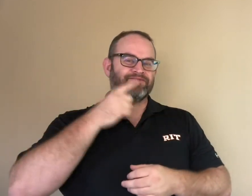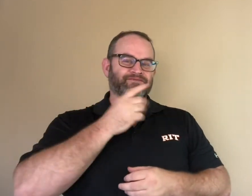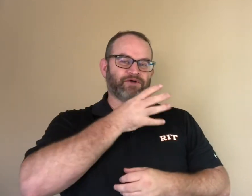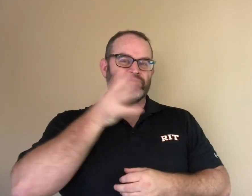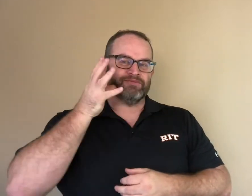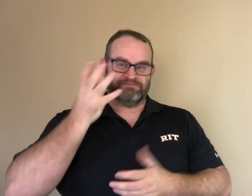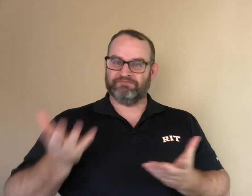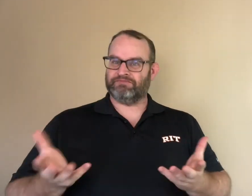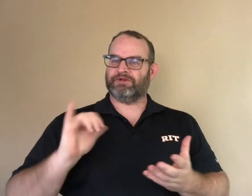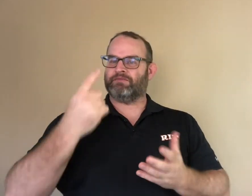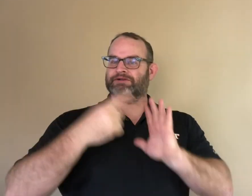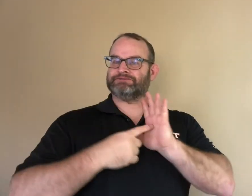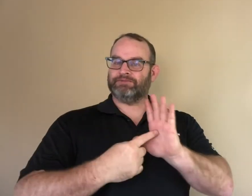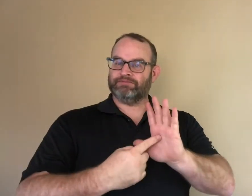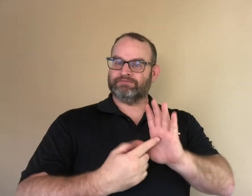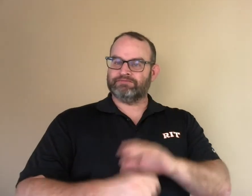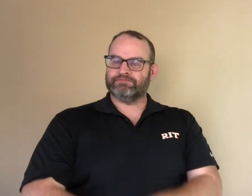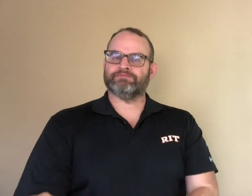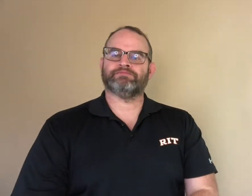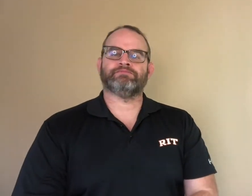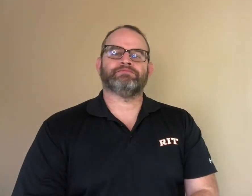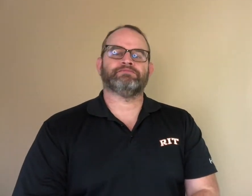I gave an example of the deaf farmer earlier in this video.